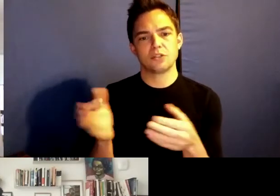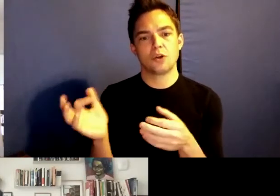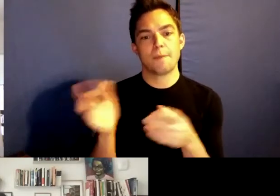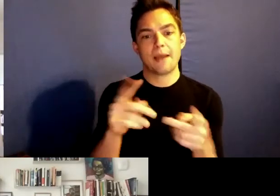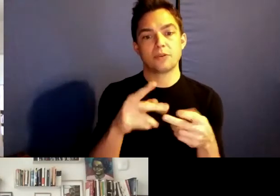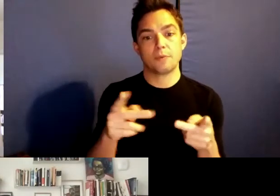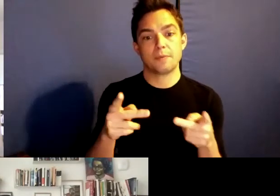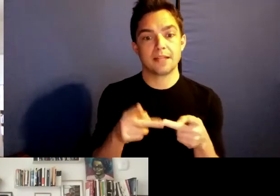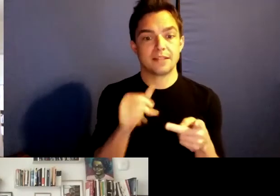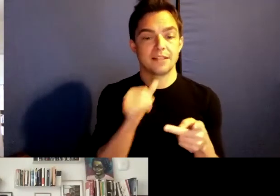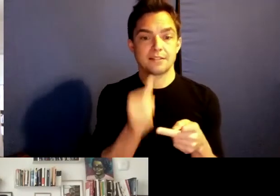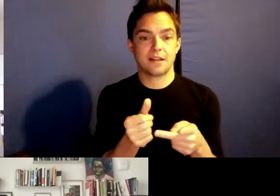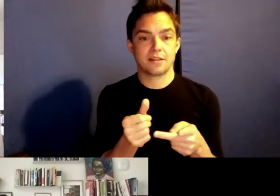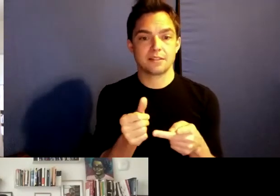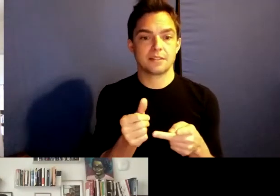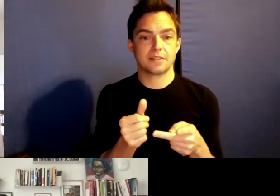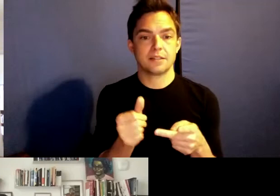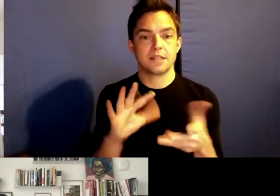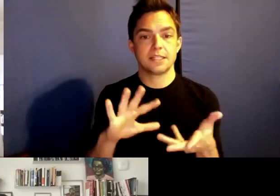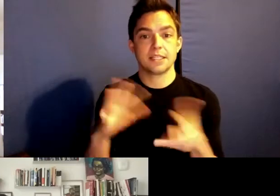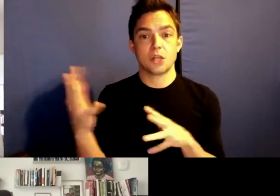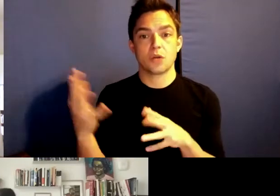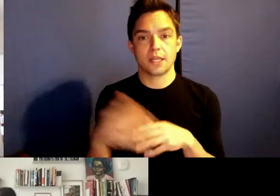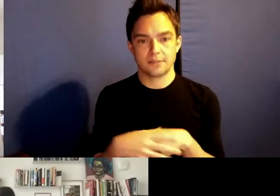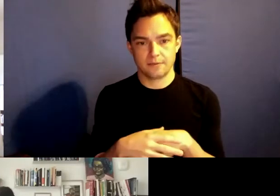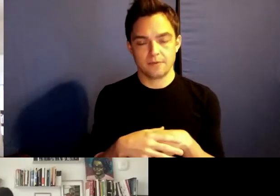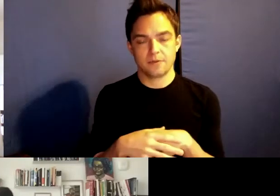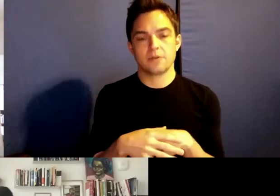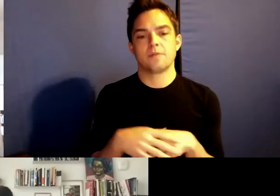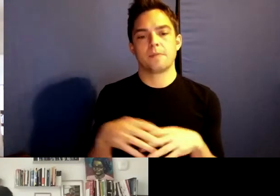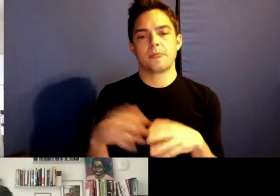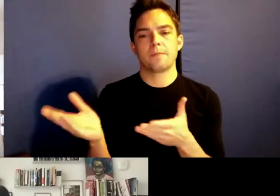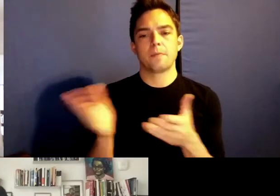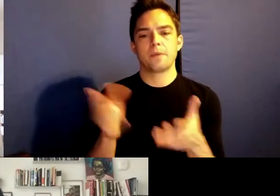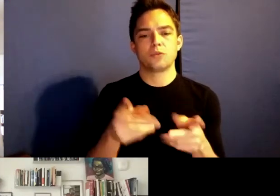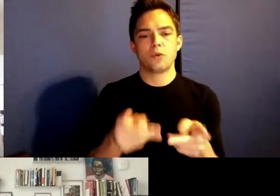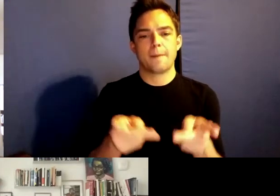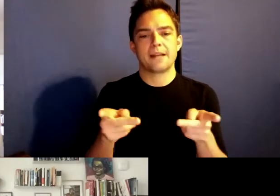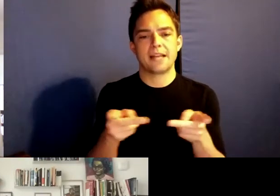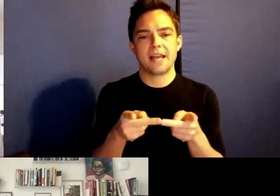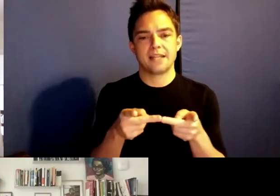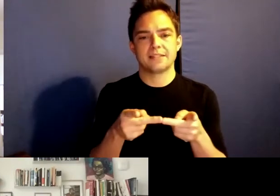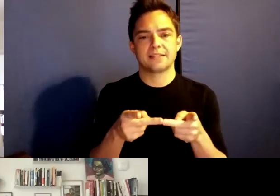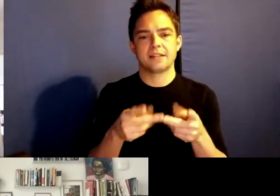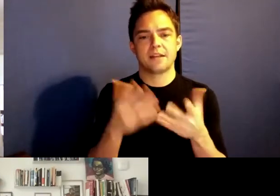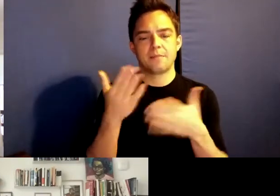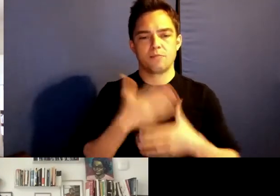not dislocated into place itself. I think something that I want to --